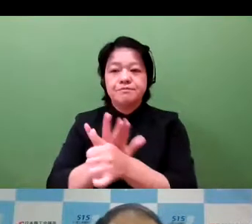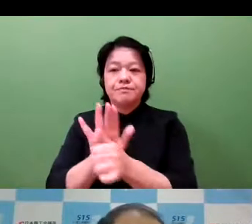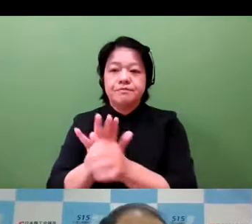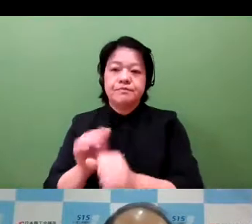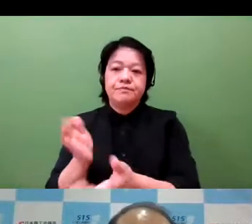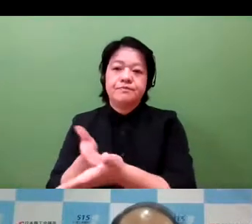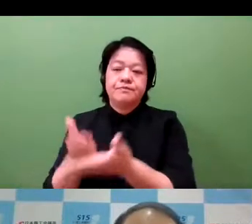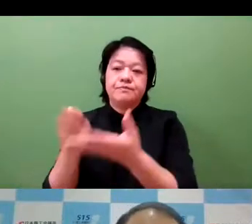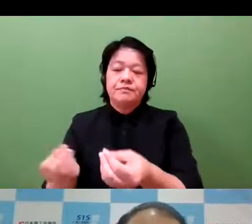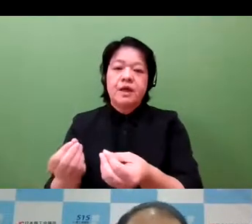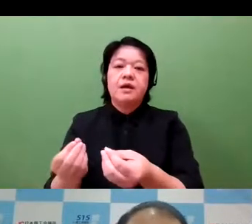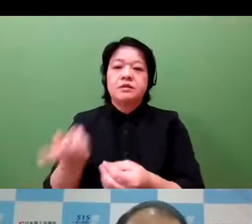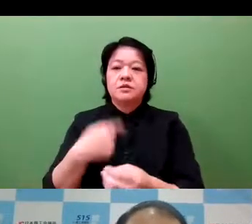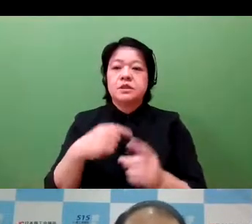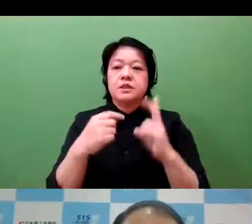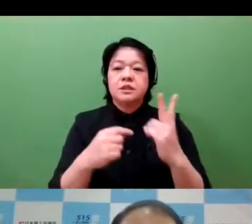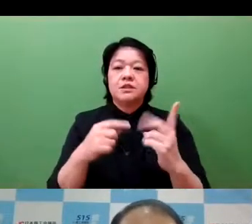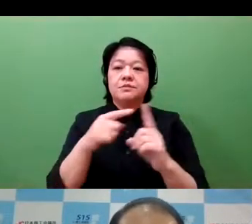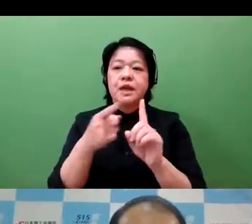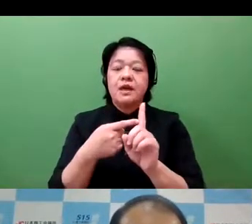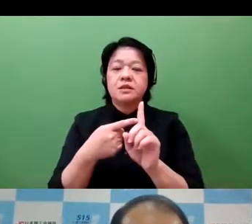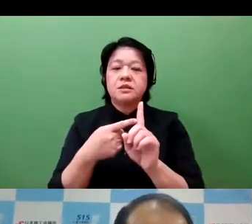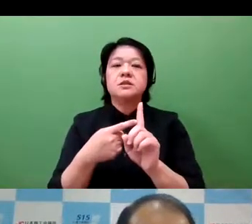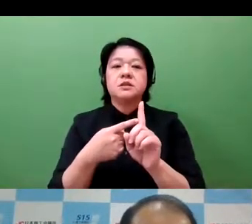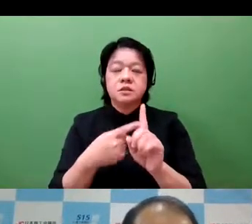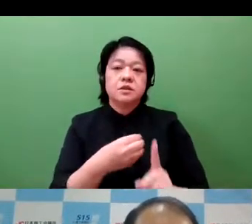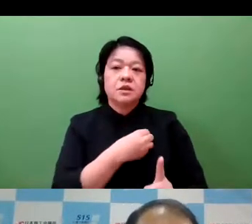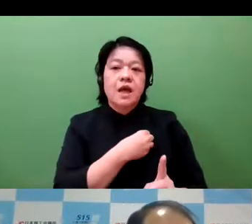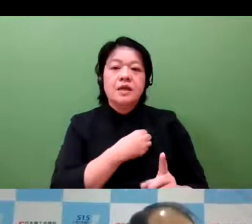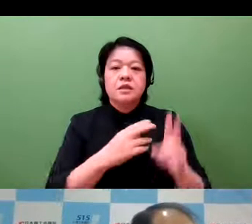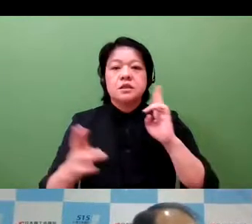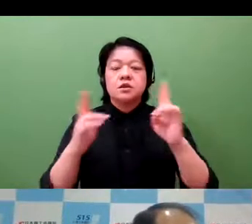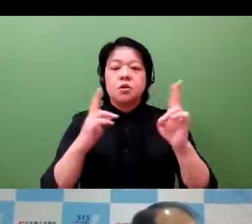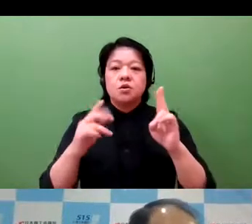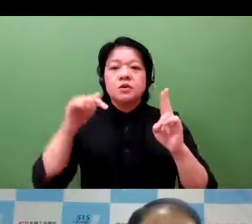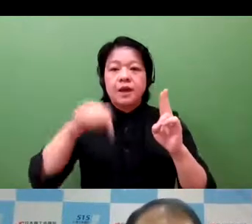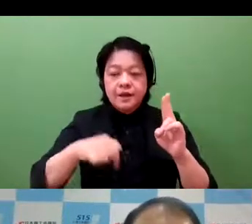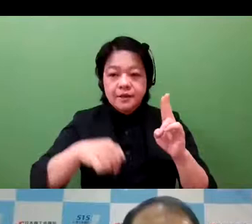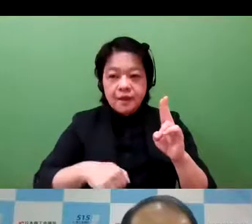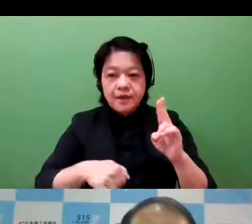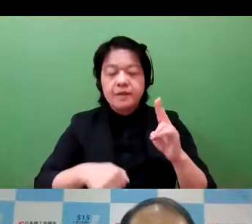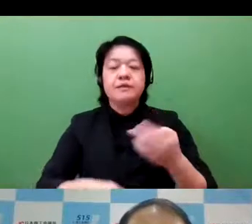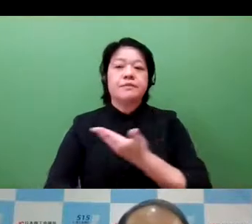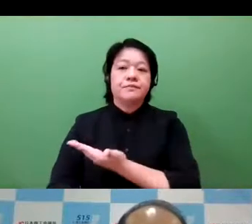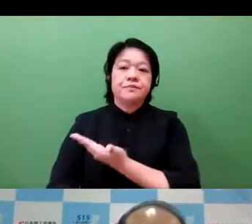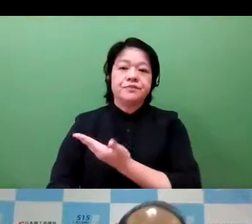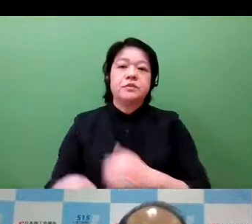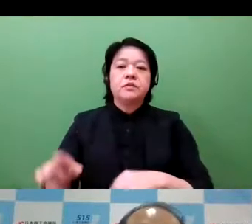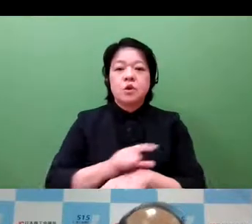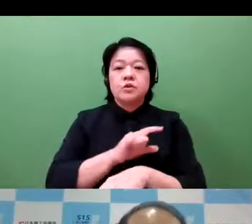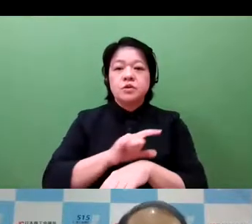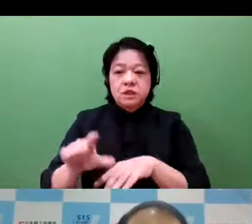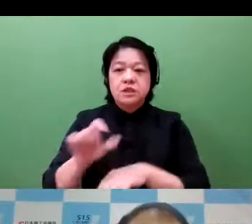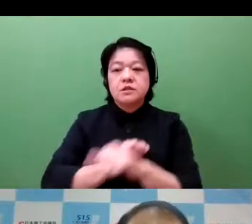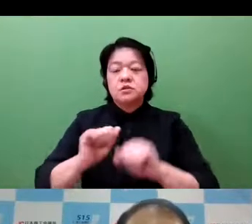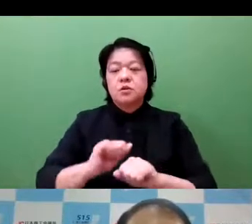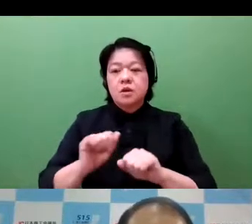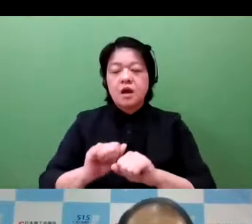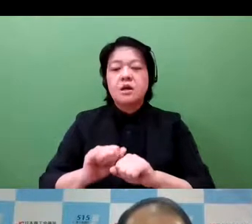So we have encouraged the SMEs to make the best of use of intellectual property.